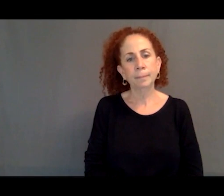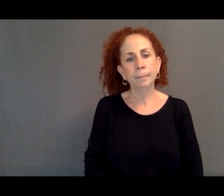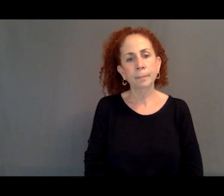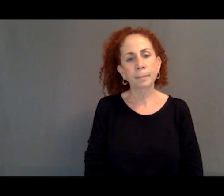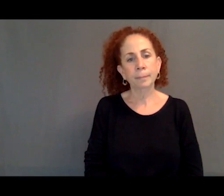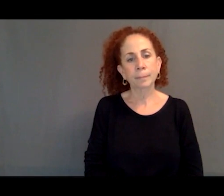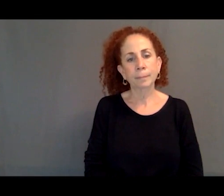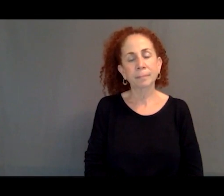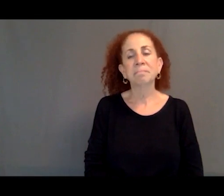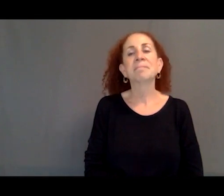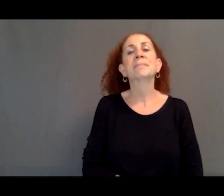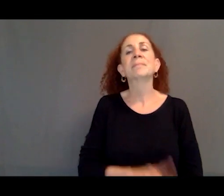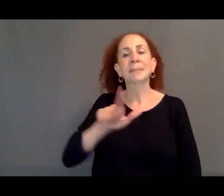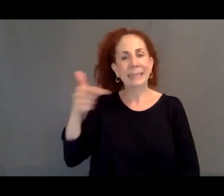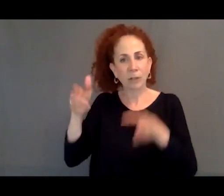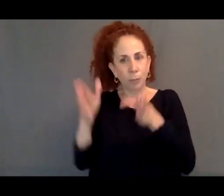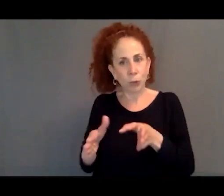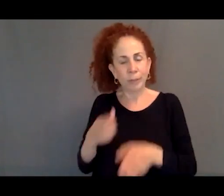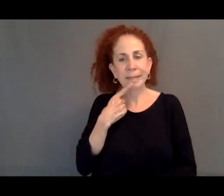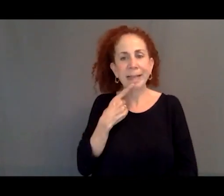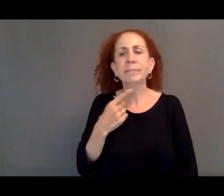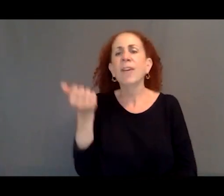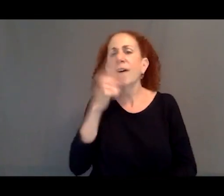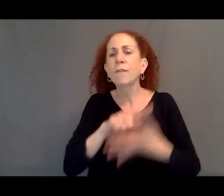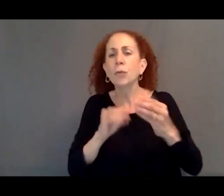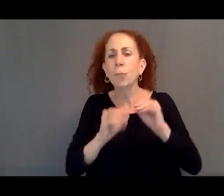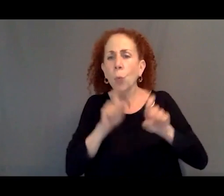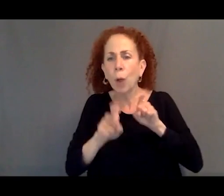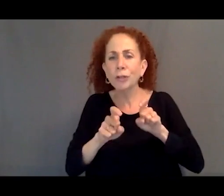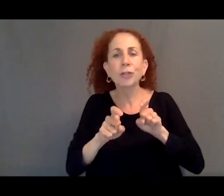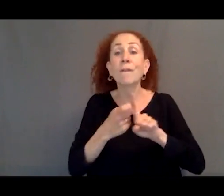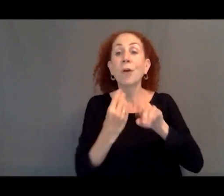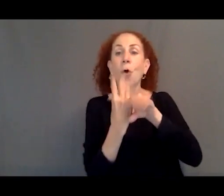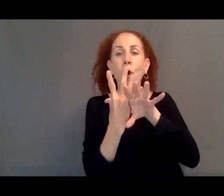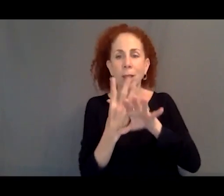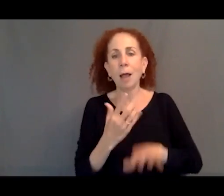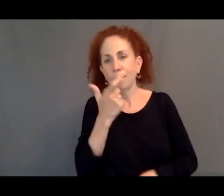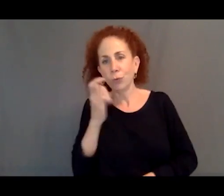Hi. Thank you. We have a couple more from our online viewers.